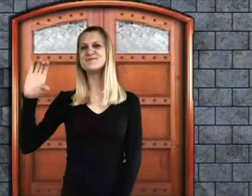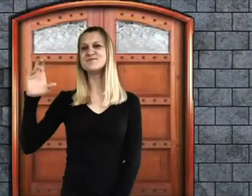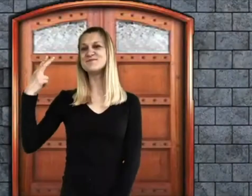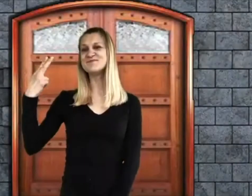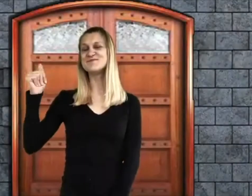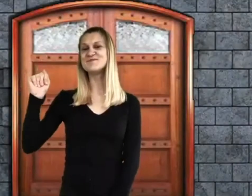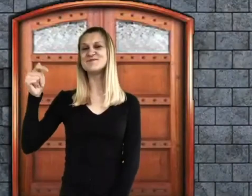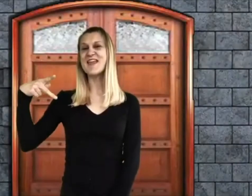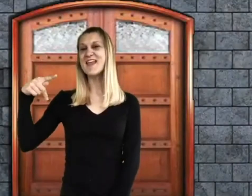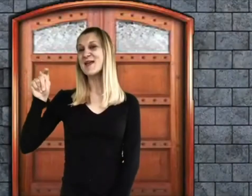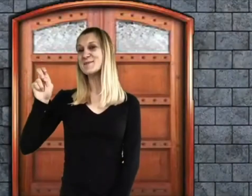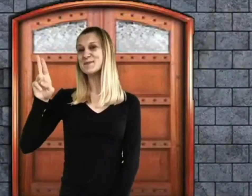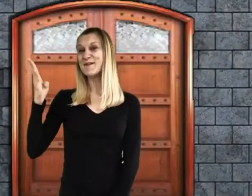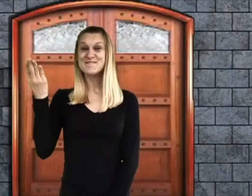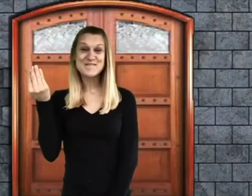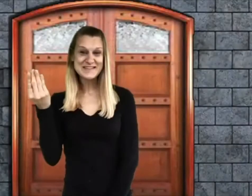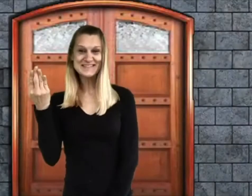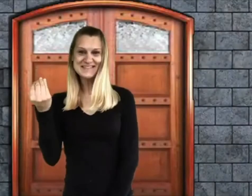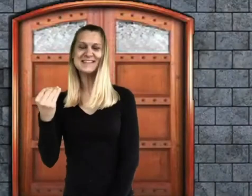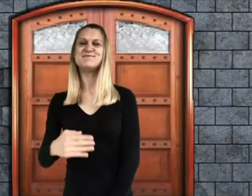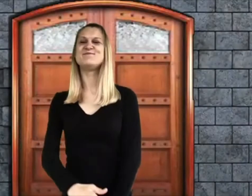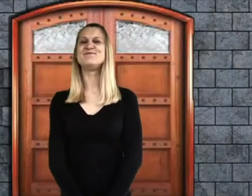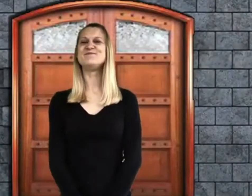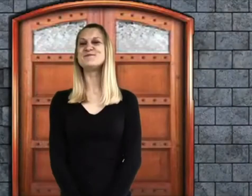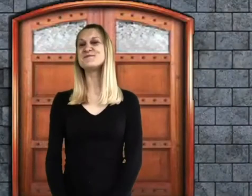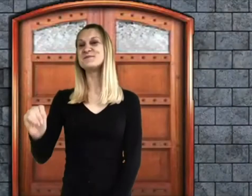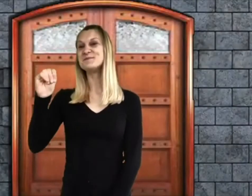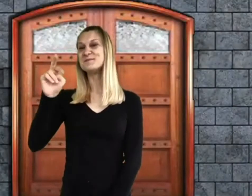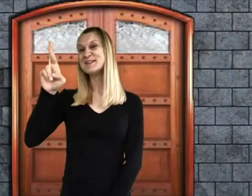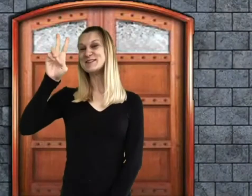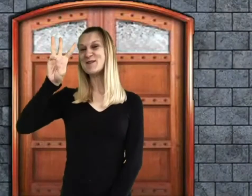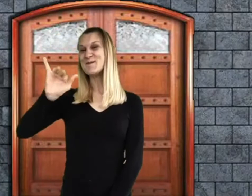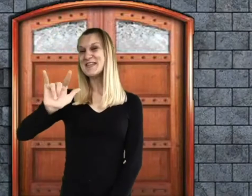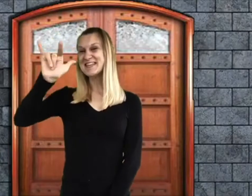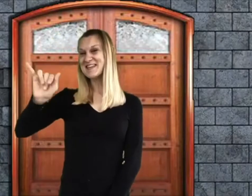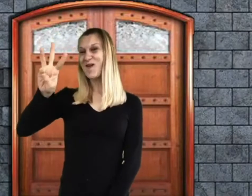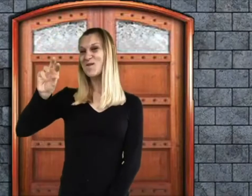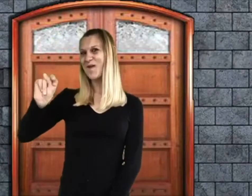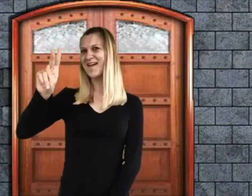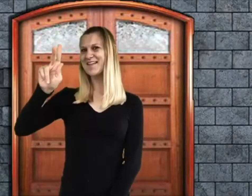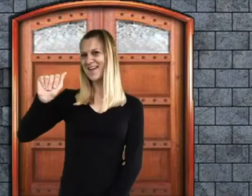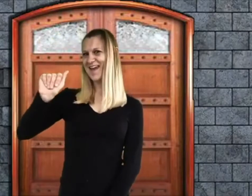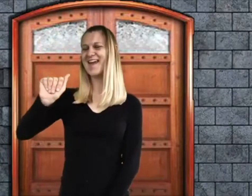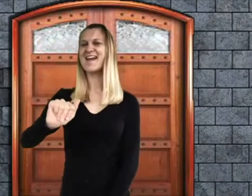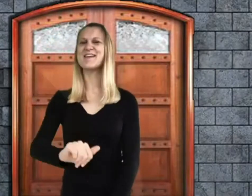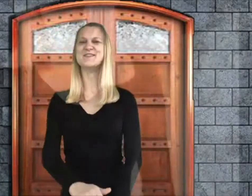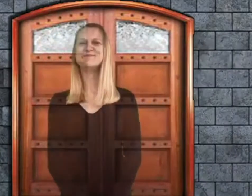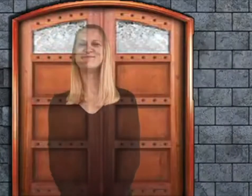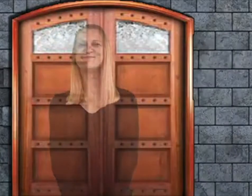Chapter 14: "Mr. Willy Wonka"